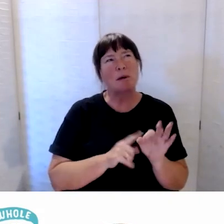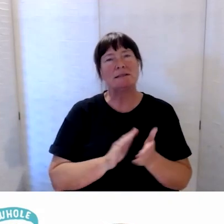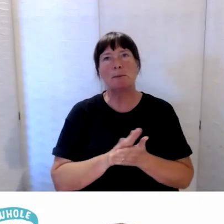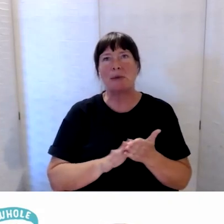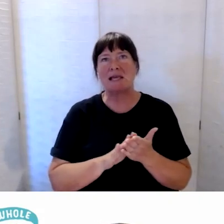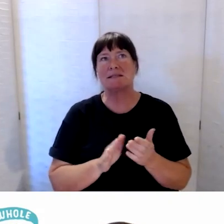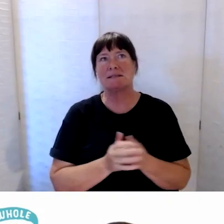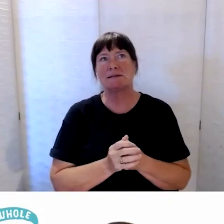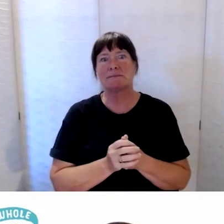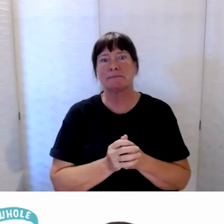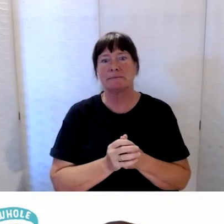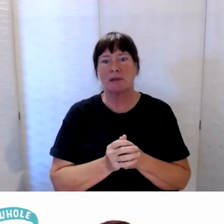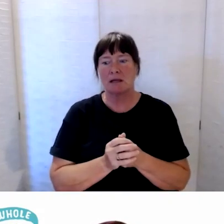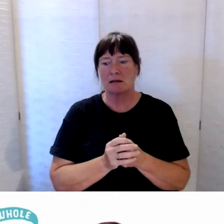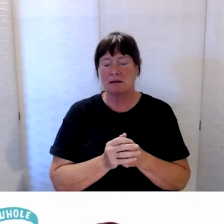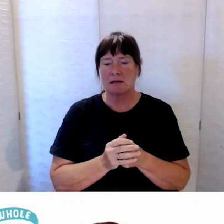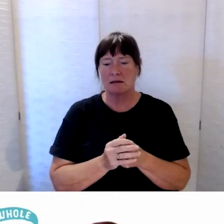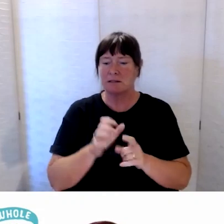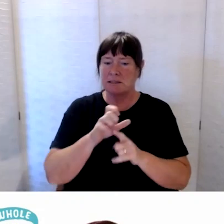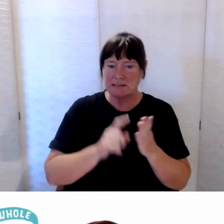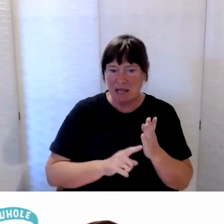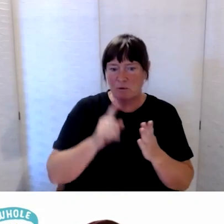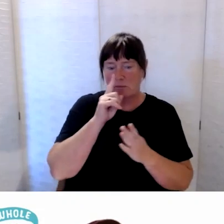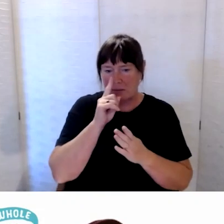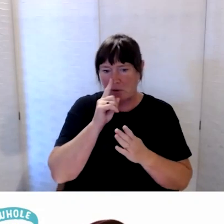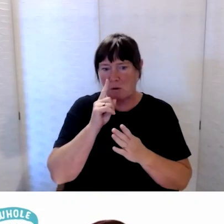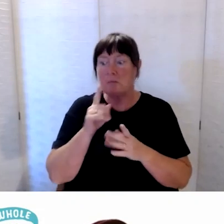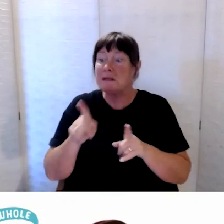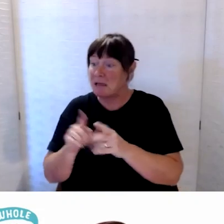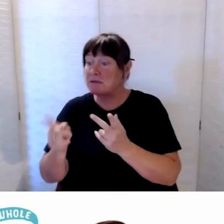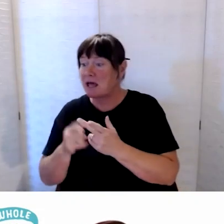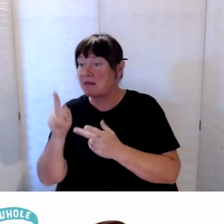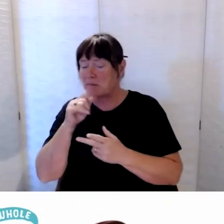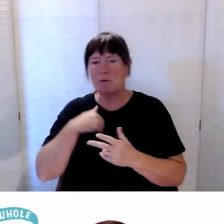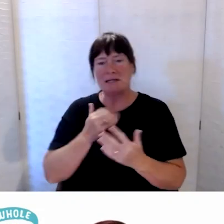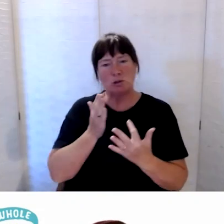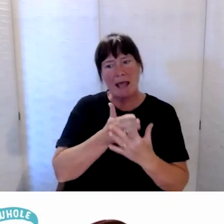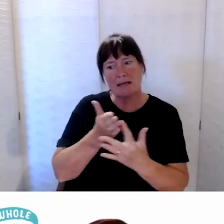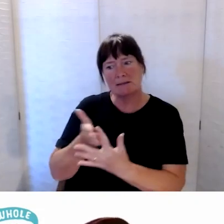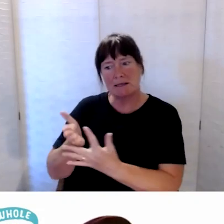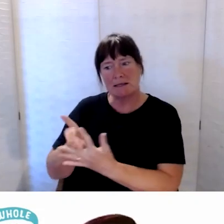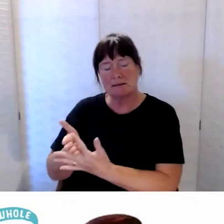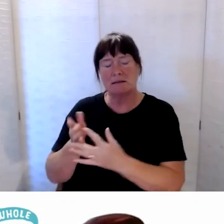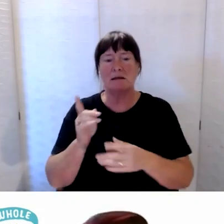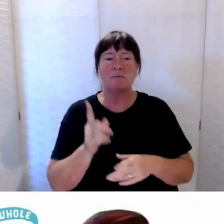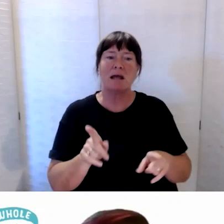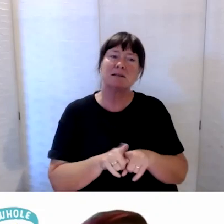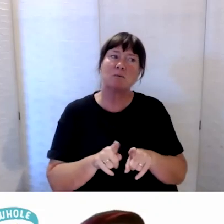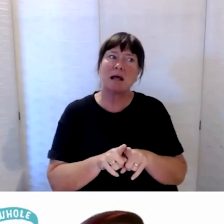that disabled people, along with everybody else, needs access to, but also about some disability specific